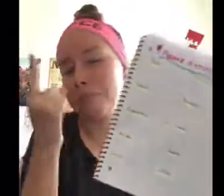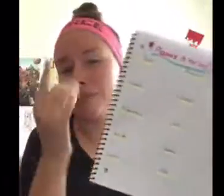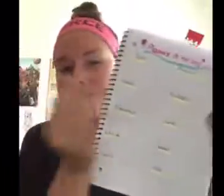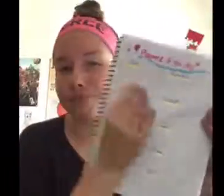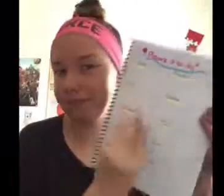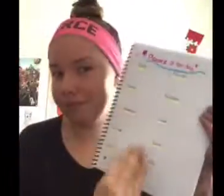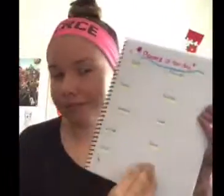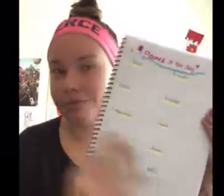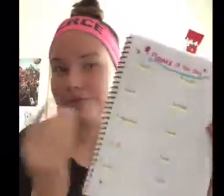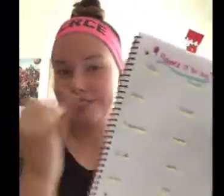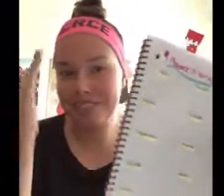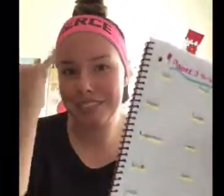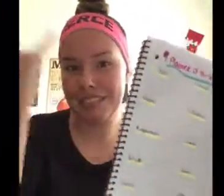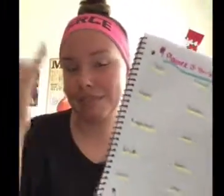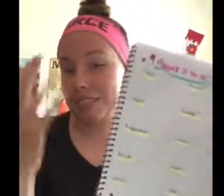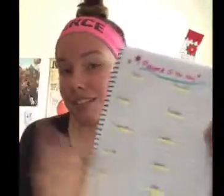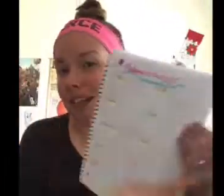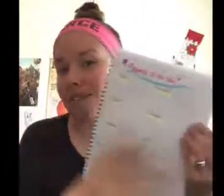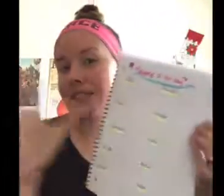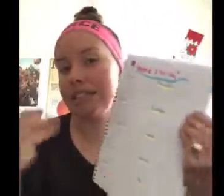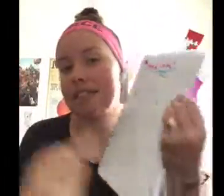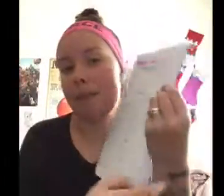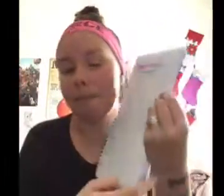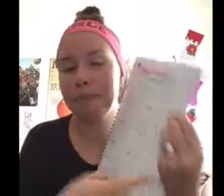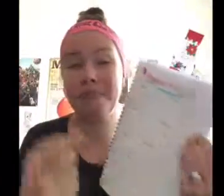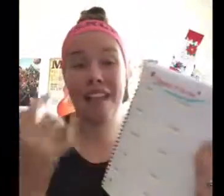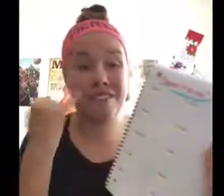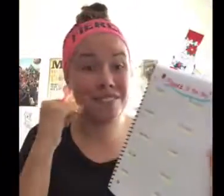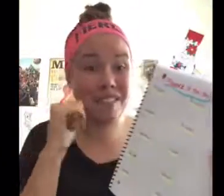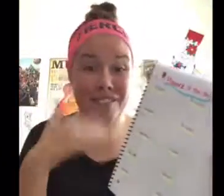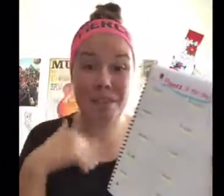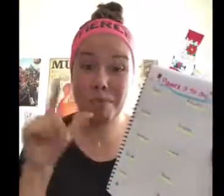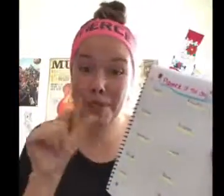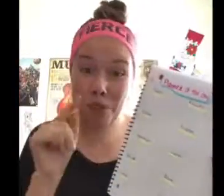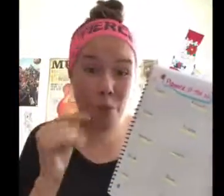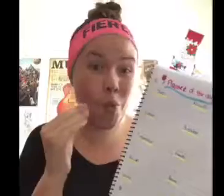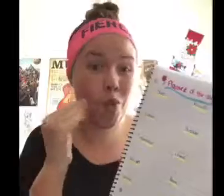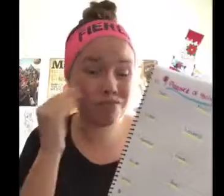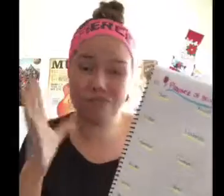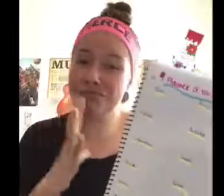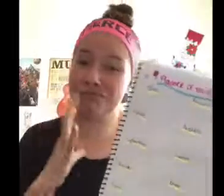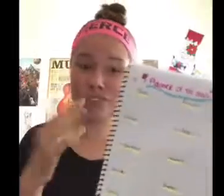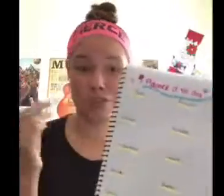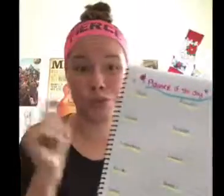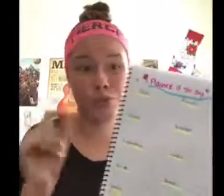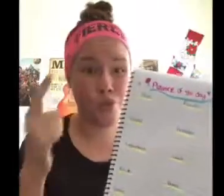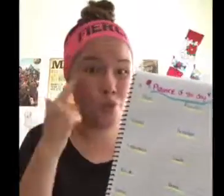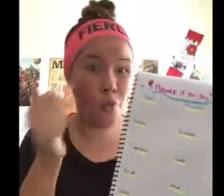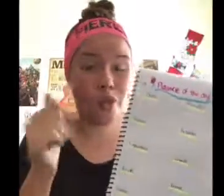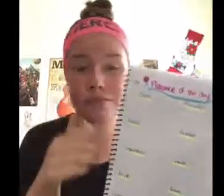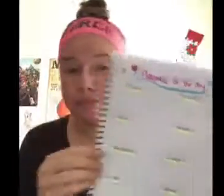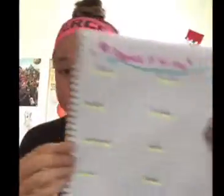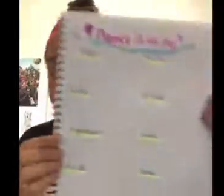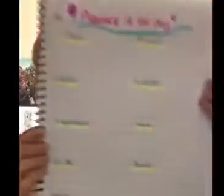You can have your own idea to save your time ... Because you don't have printer at home...